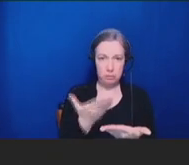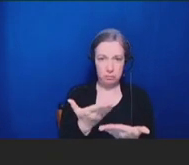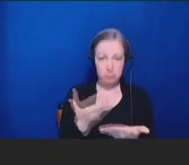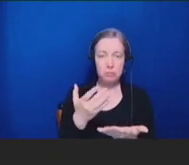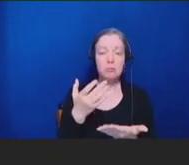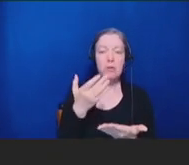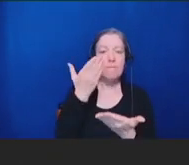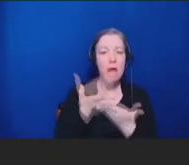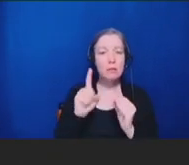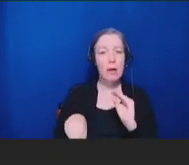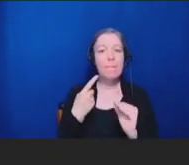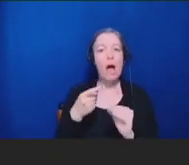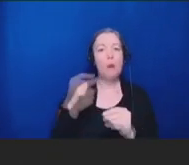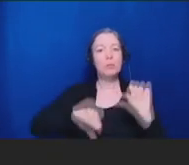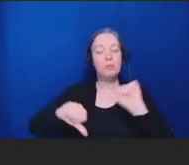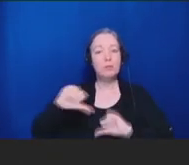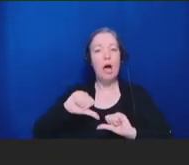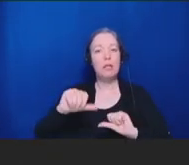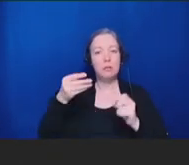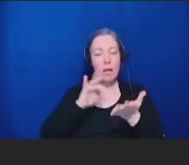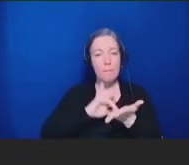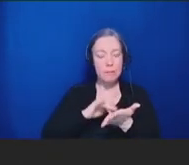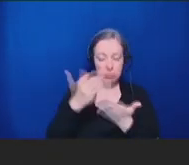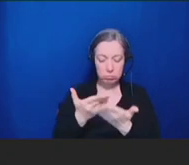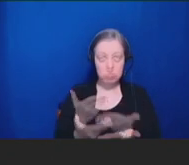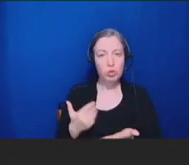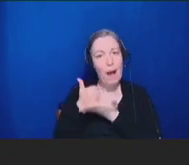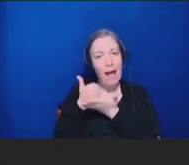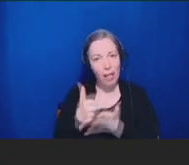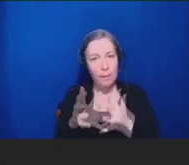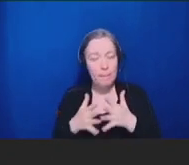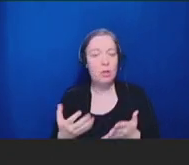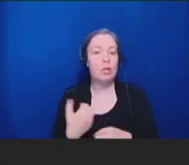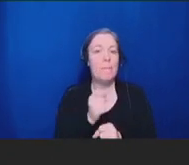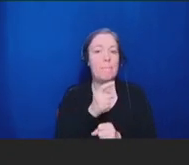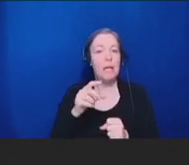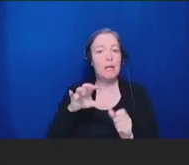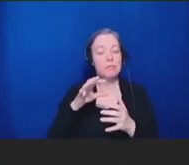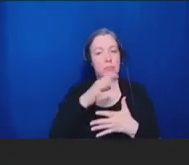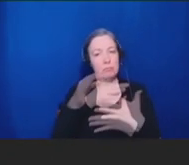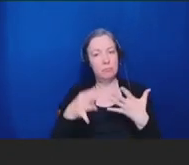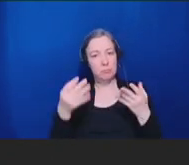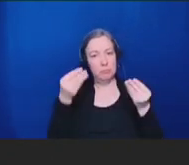to help Americans make informed choices about their health as reflected in this quote from